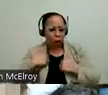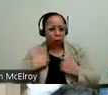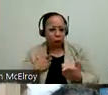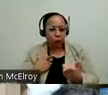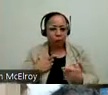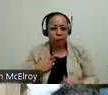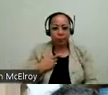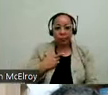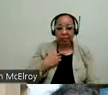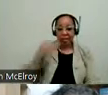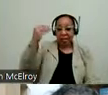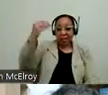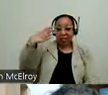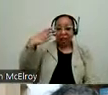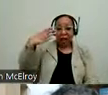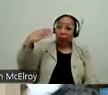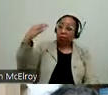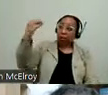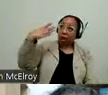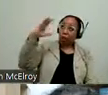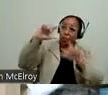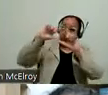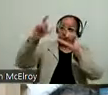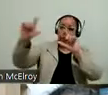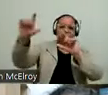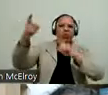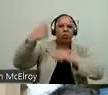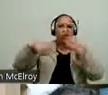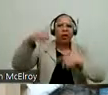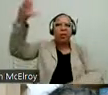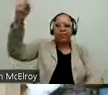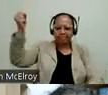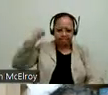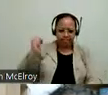The shower head was replaced. And different options. Instead of just